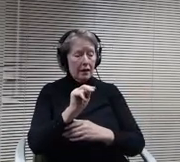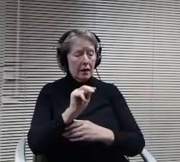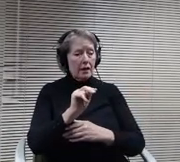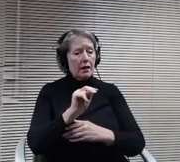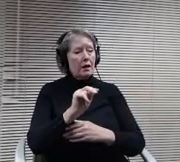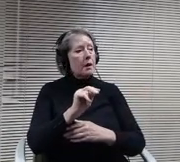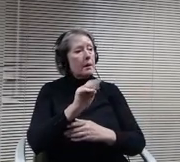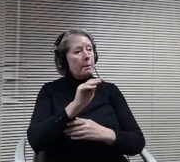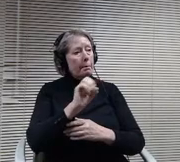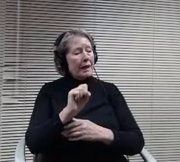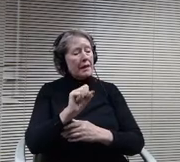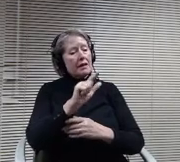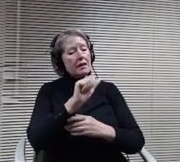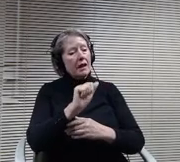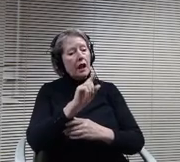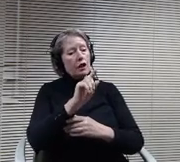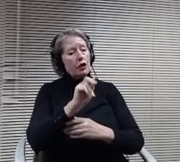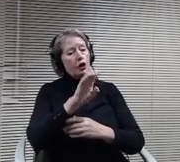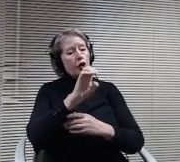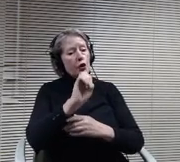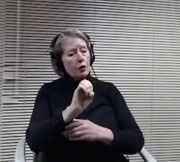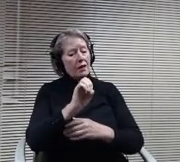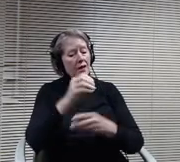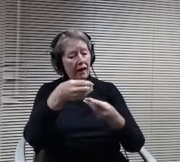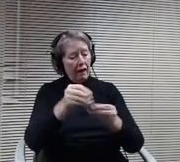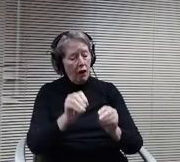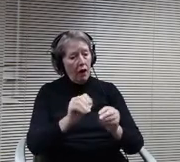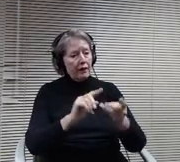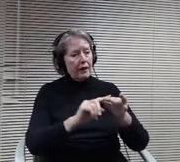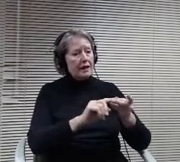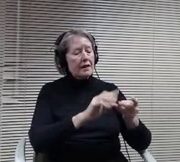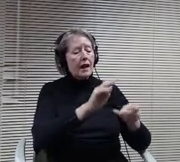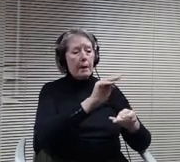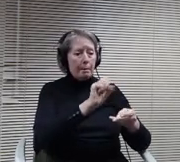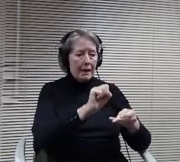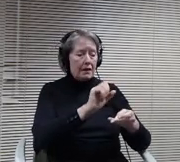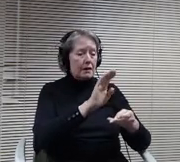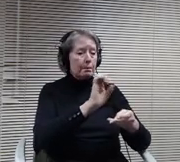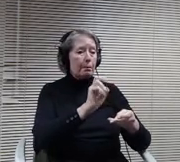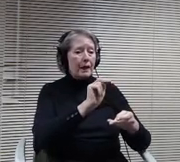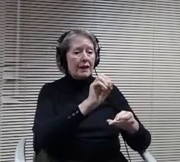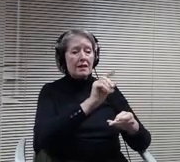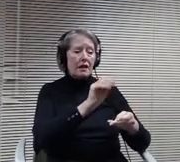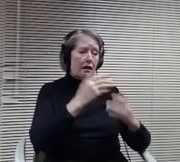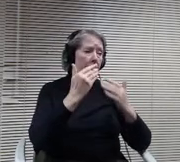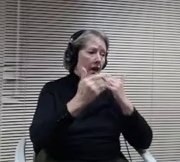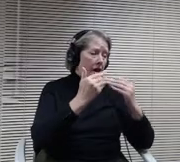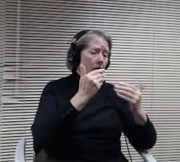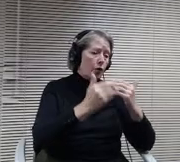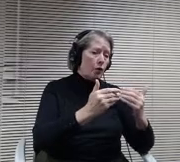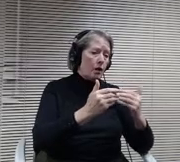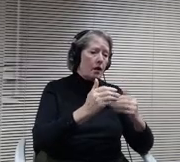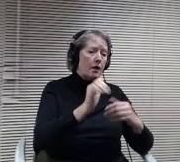So thank you from the board as well as all the administrators and you Doctor Peterson. We really appreciate it.